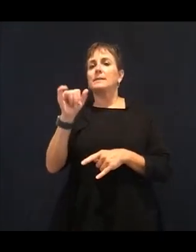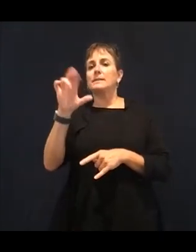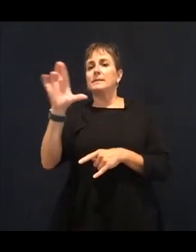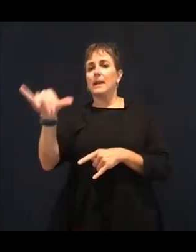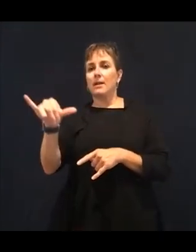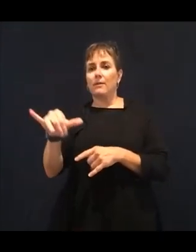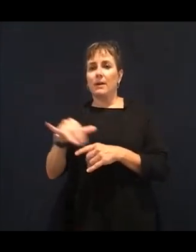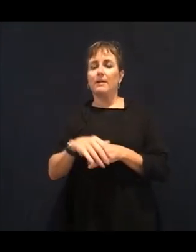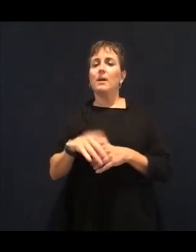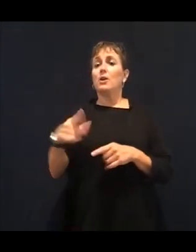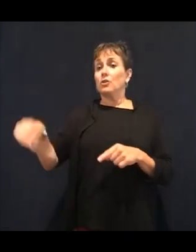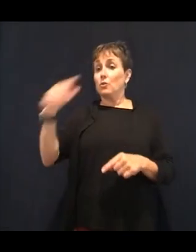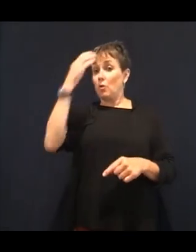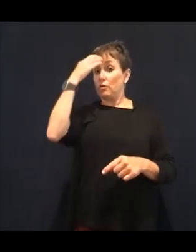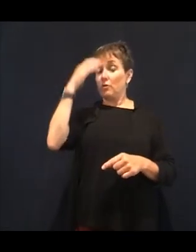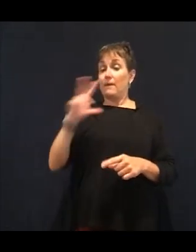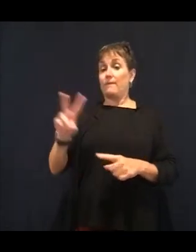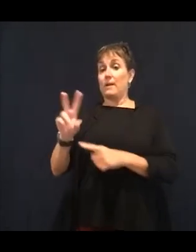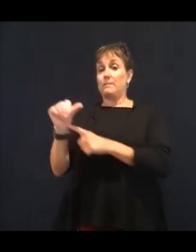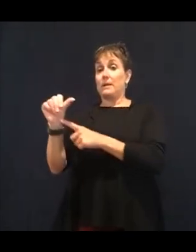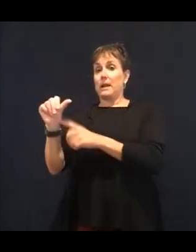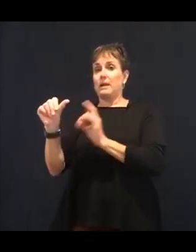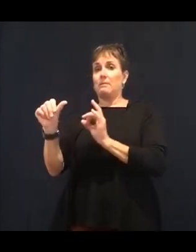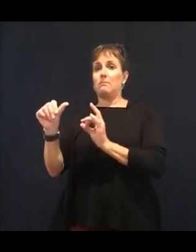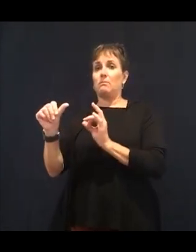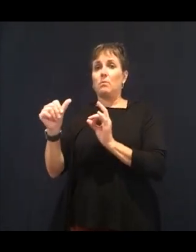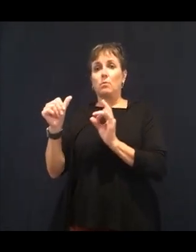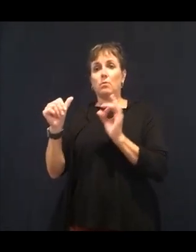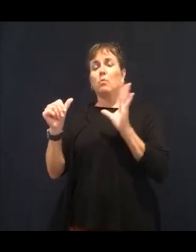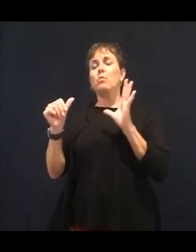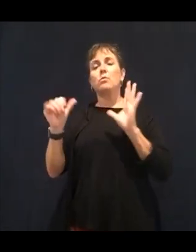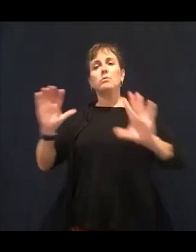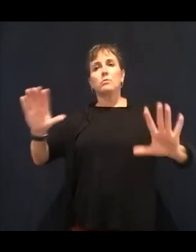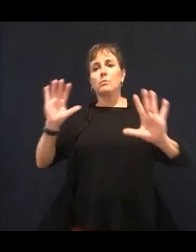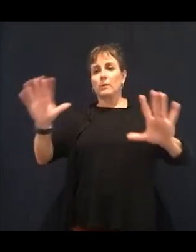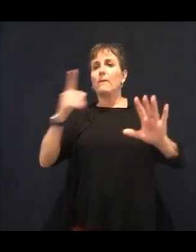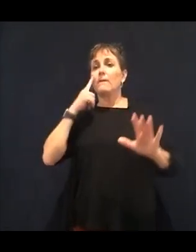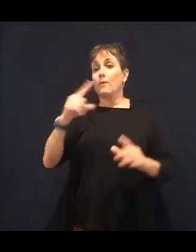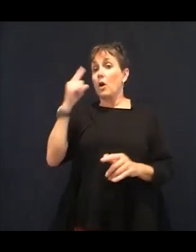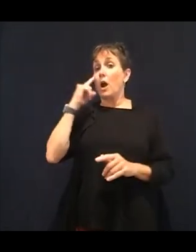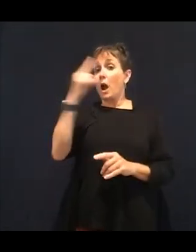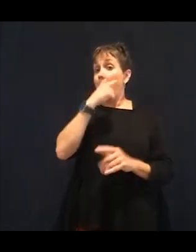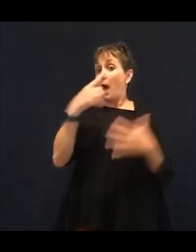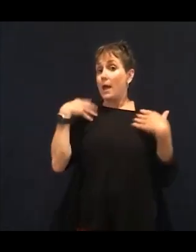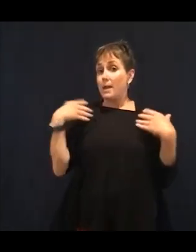And that's kind of the only vitamin that anybody talks about when they're talking about eye health is vitamin